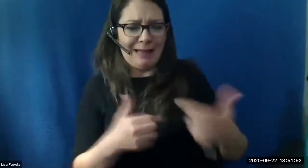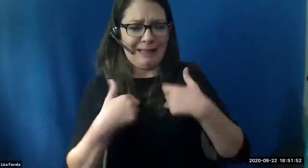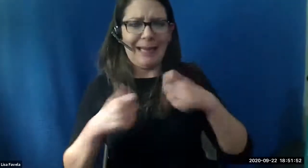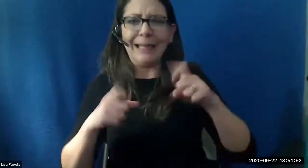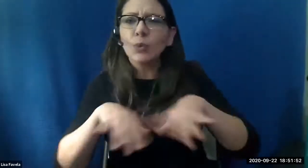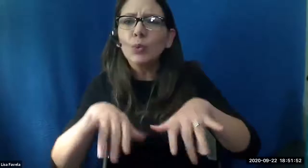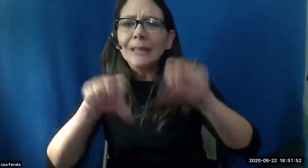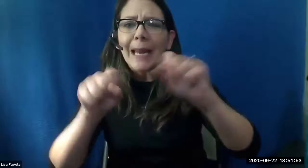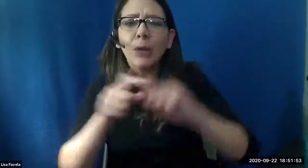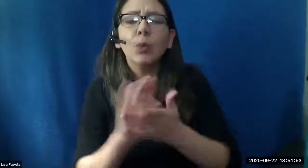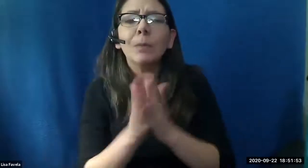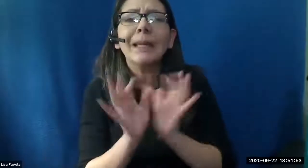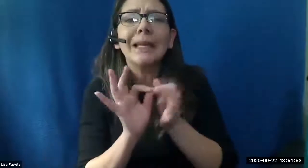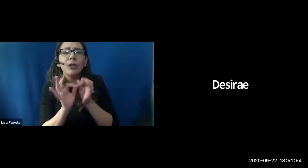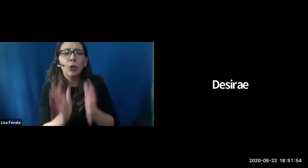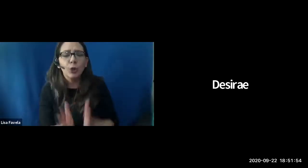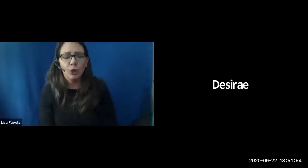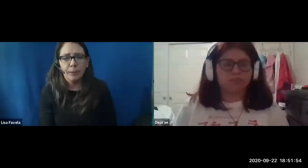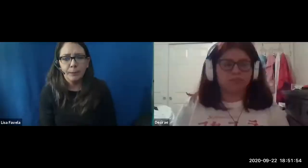interpreter